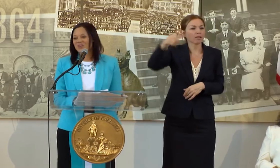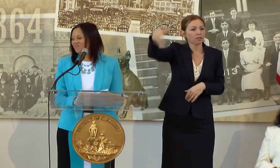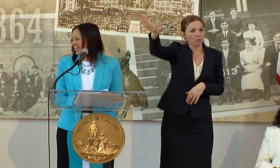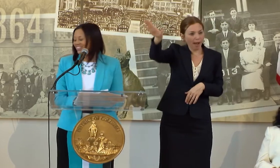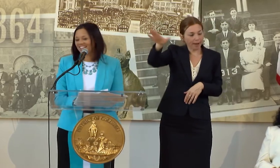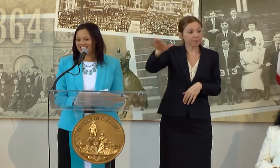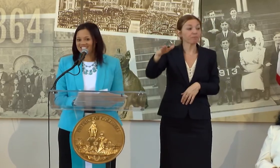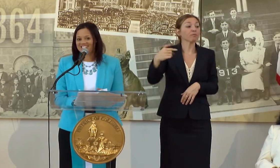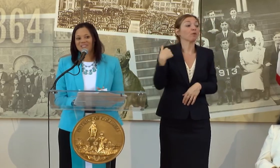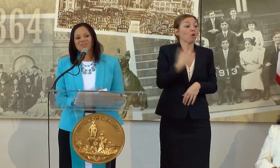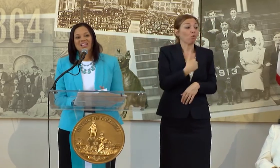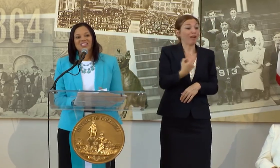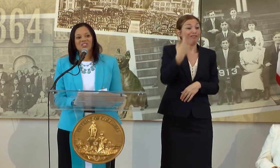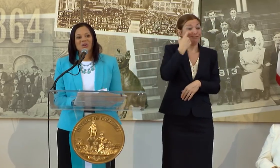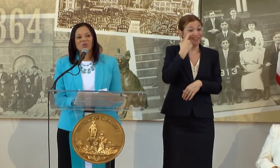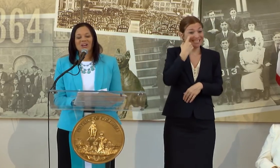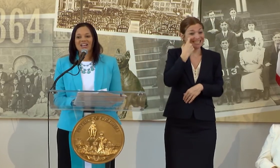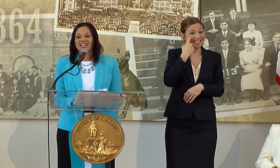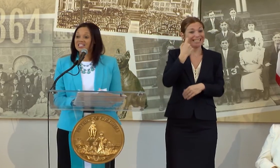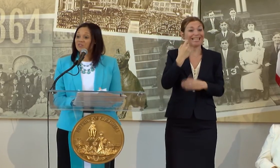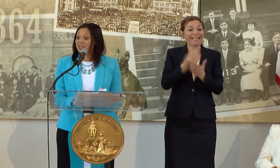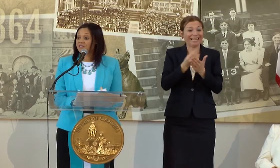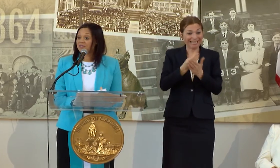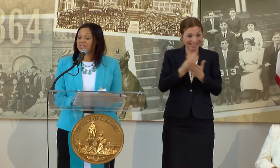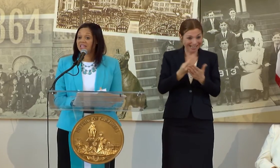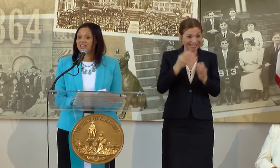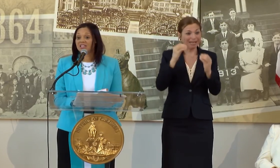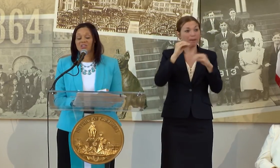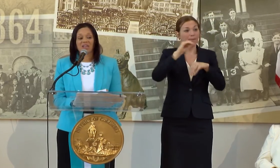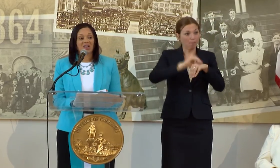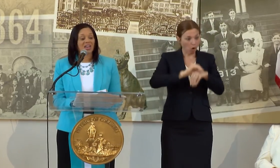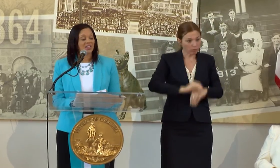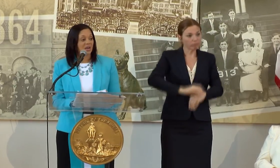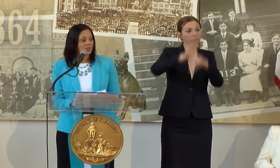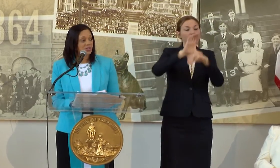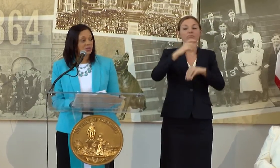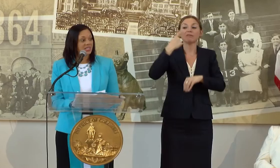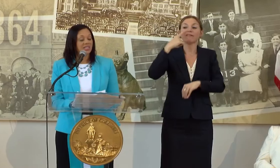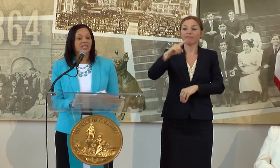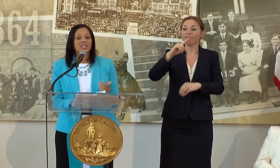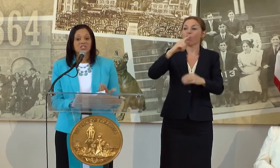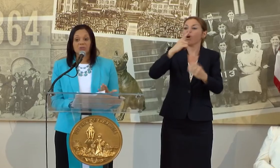REVITALIZED IT SO AS OF MAY 15TH YOU NOW HAVE AN OPPORTUNITY TO